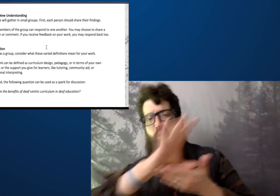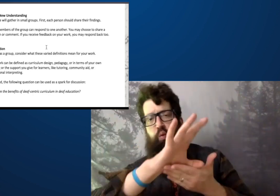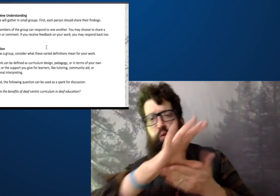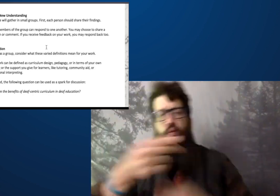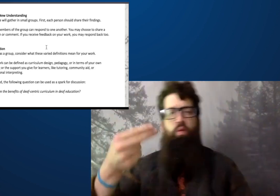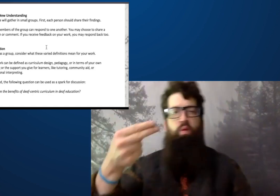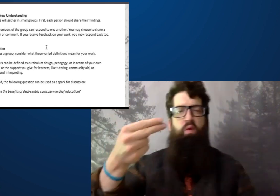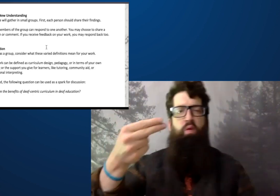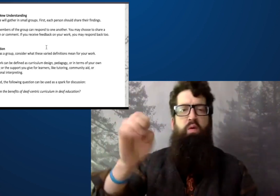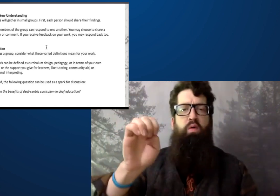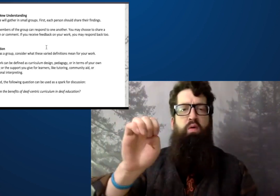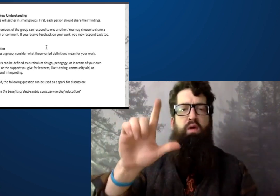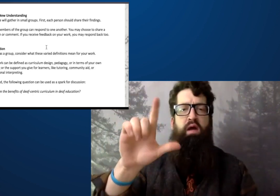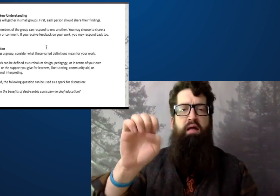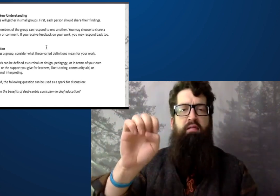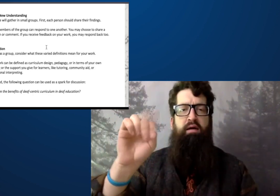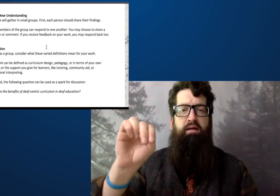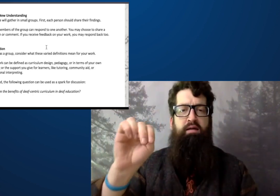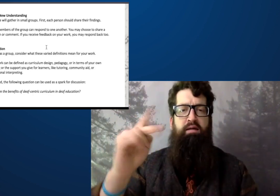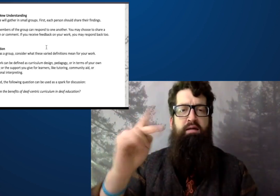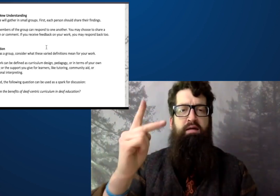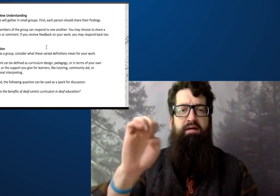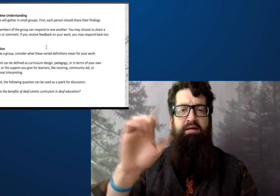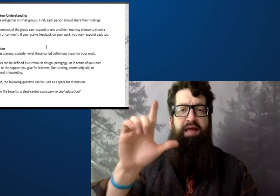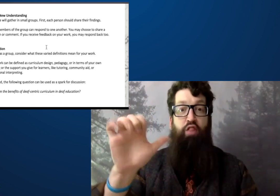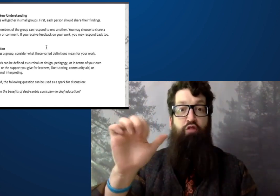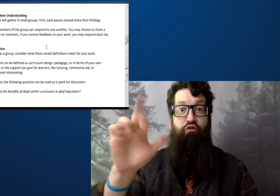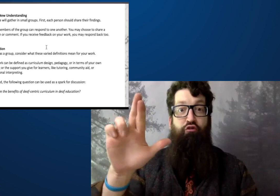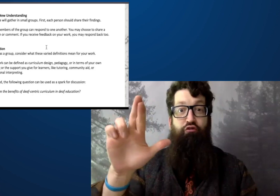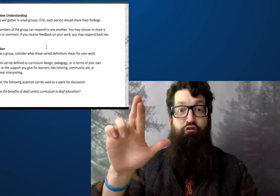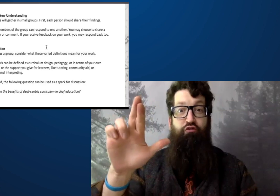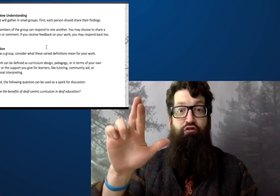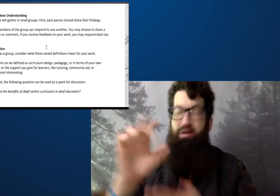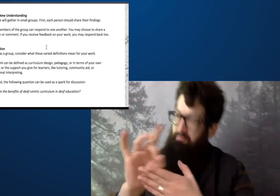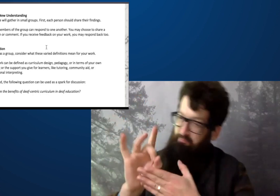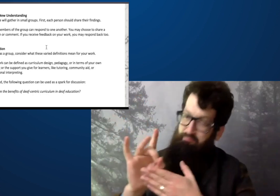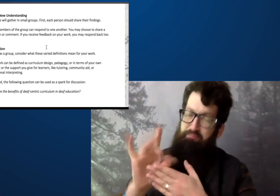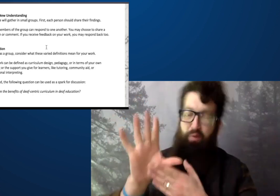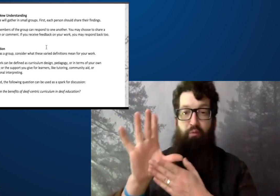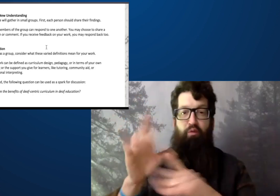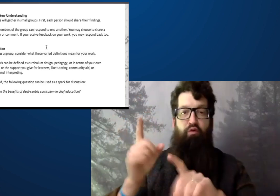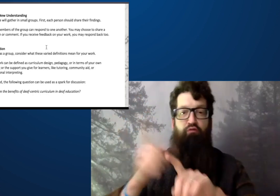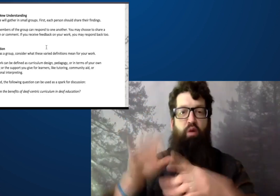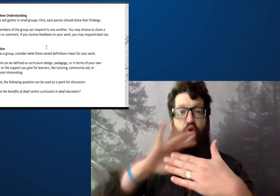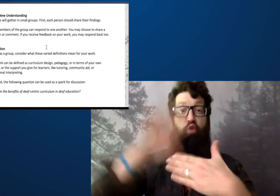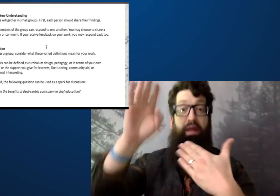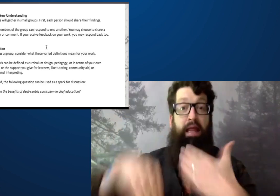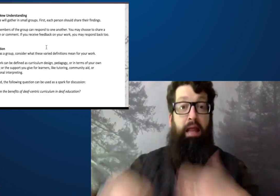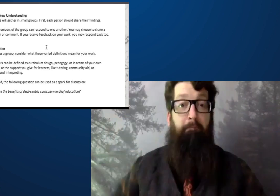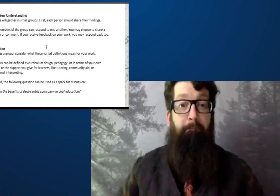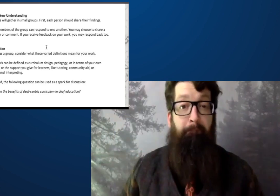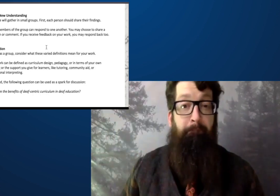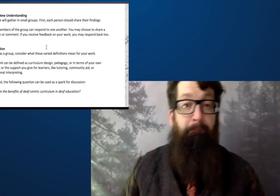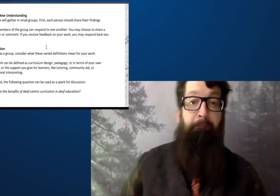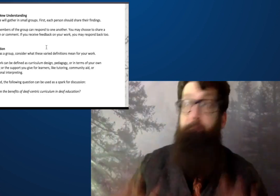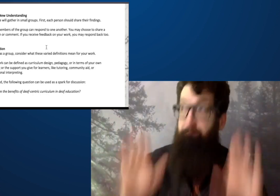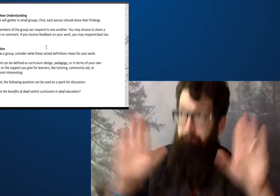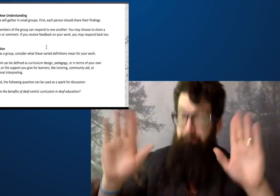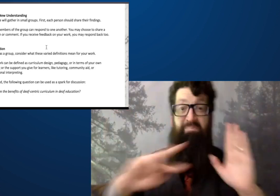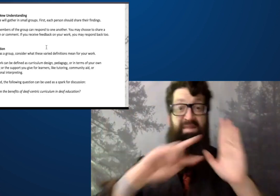a decision to fire the oh to remove Helen Keller